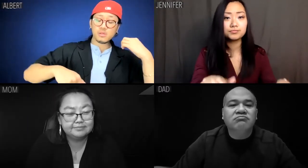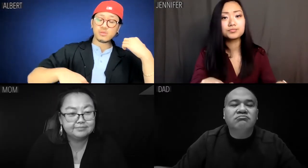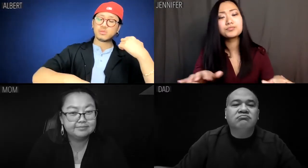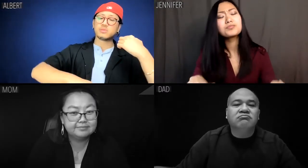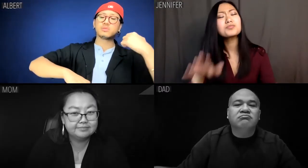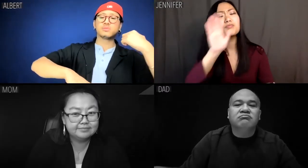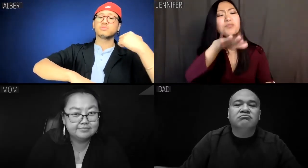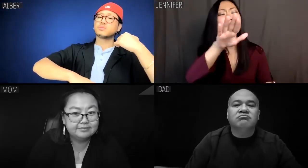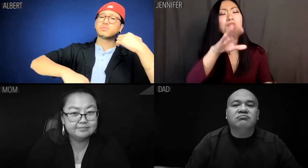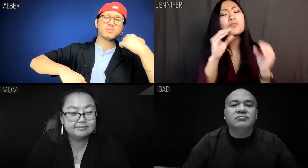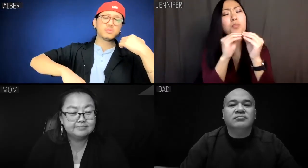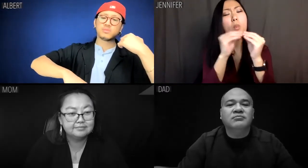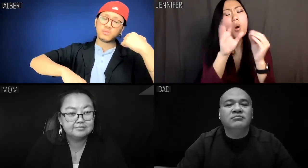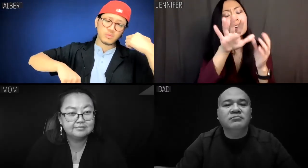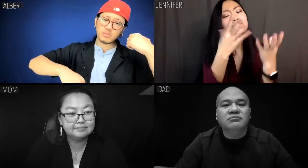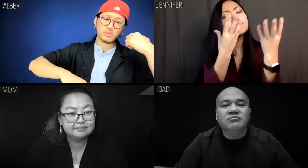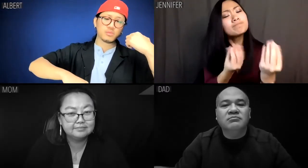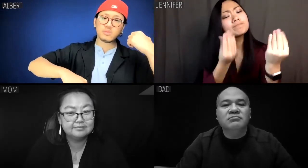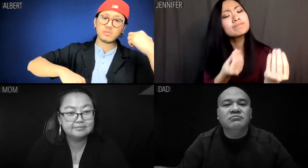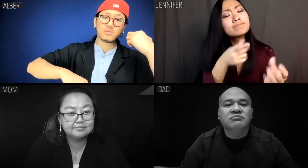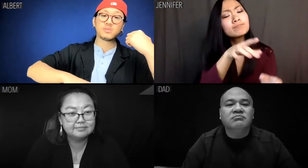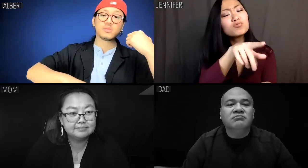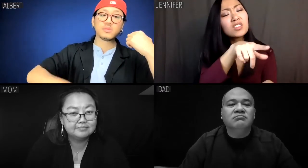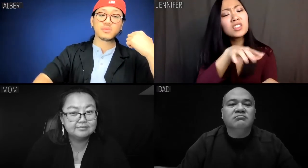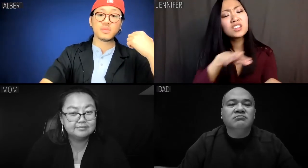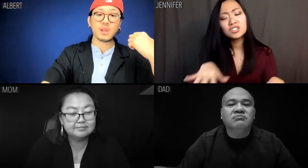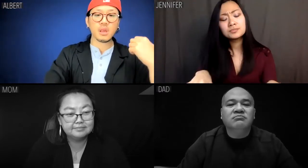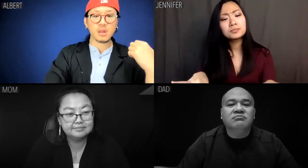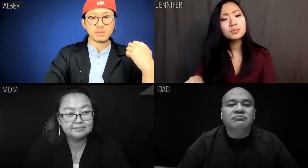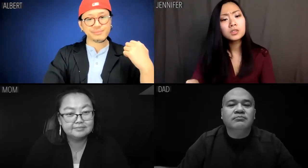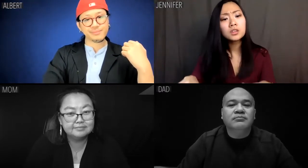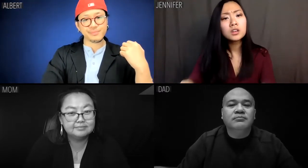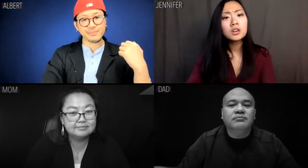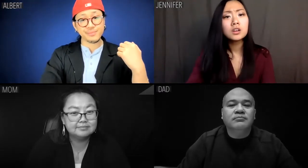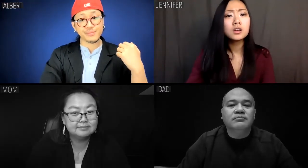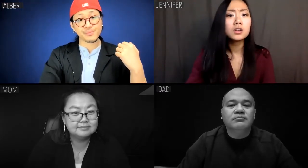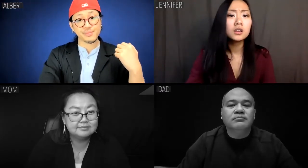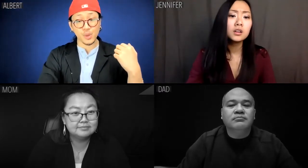Jennifer: Can you come in more affetuoso right there?